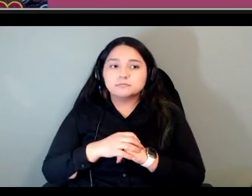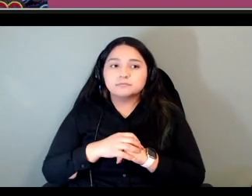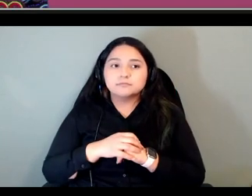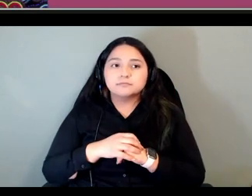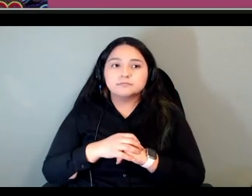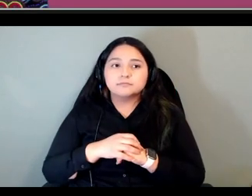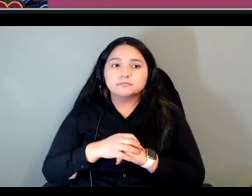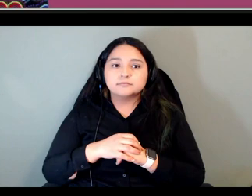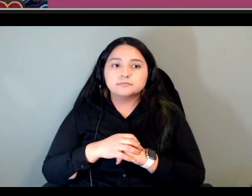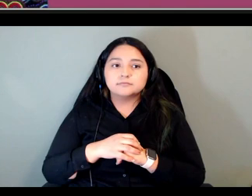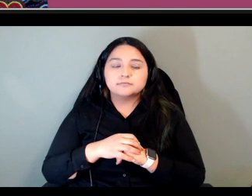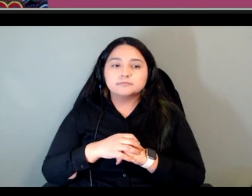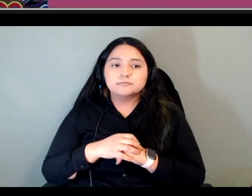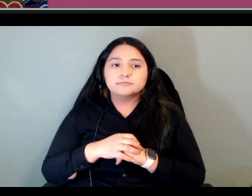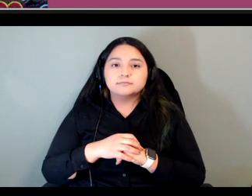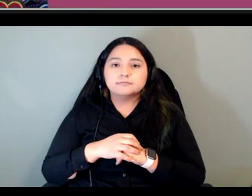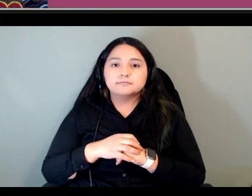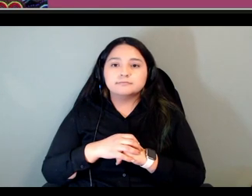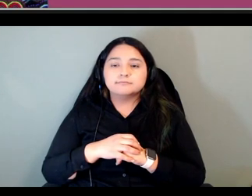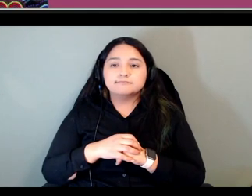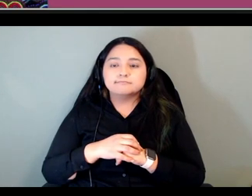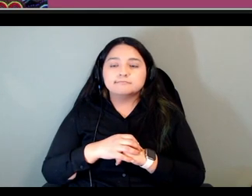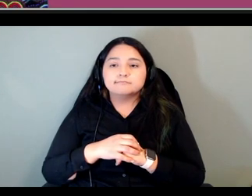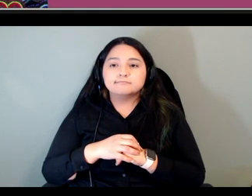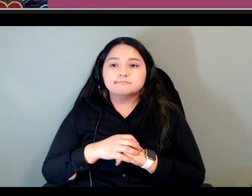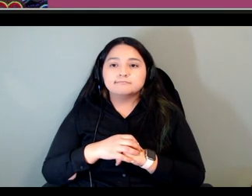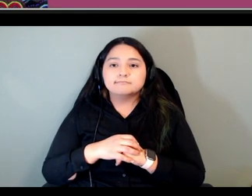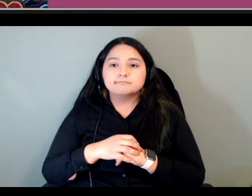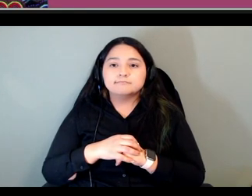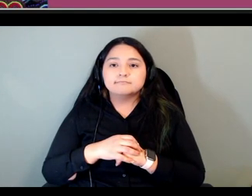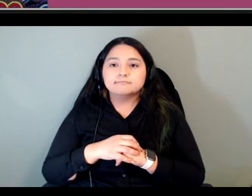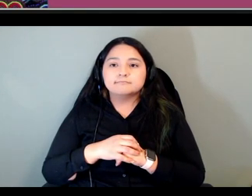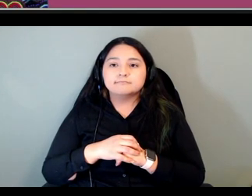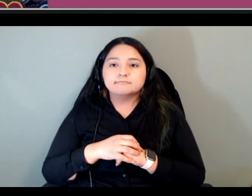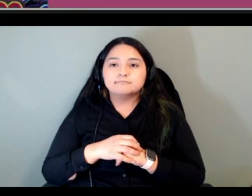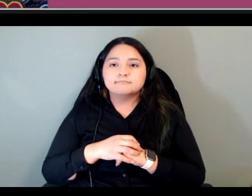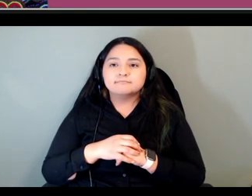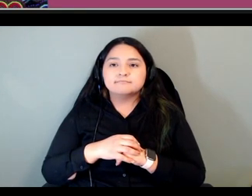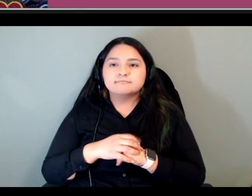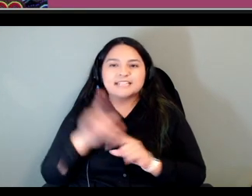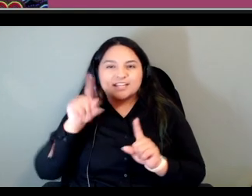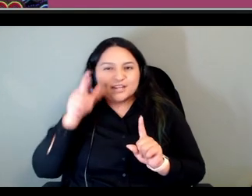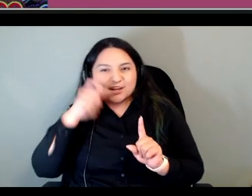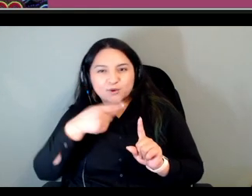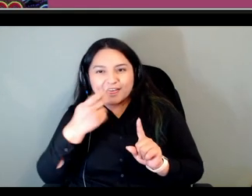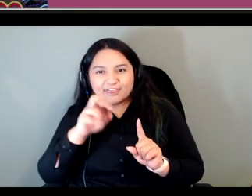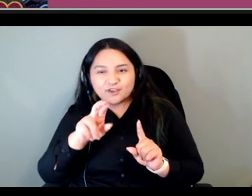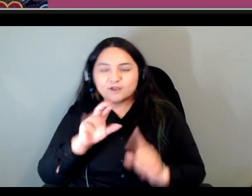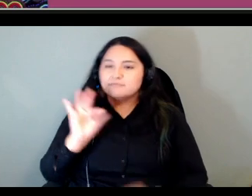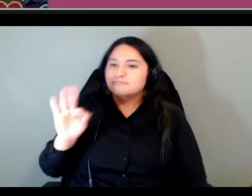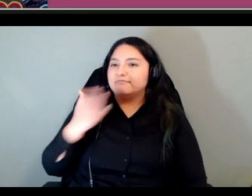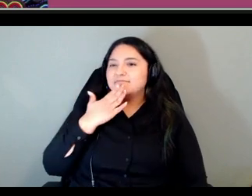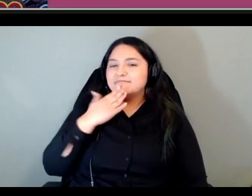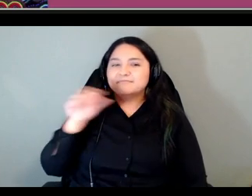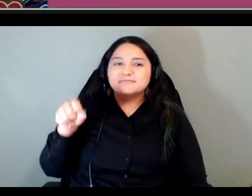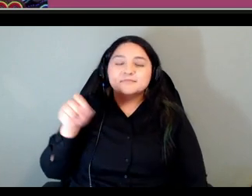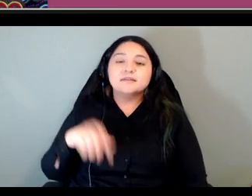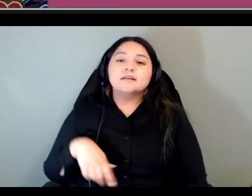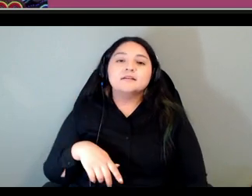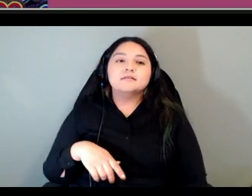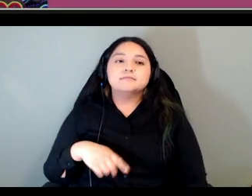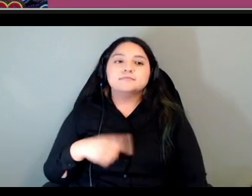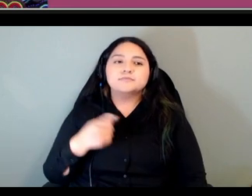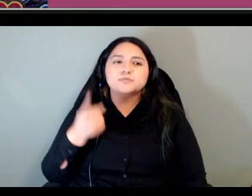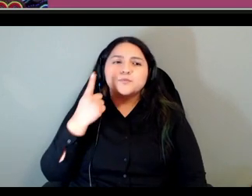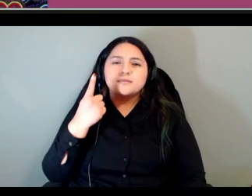oh heather i think you're muted sorry thank you yes so one of the biggest things was how